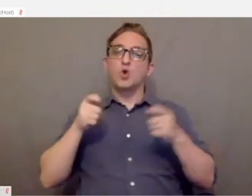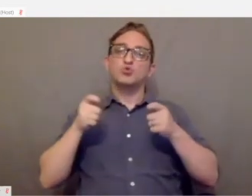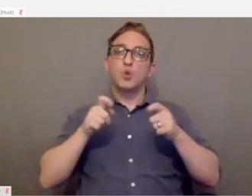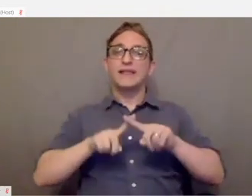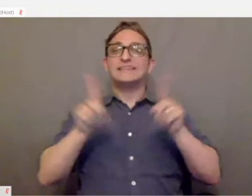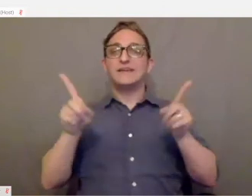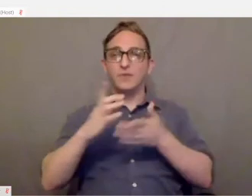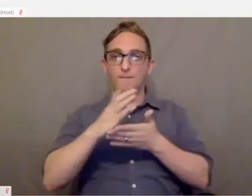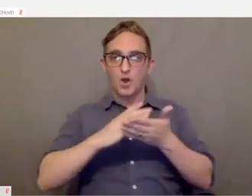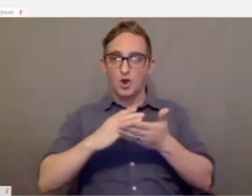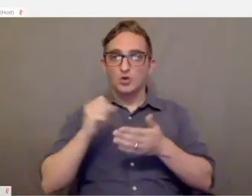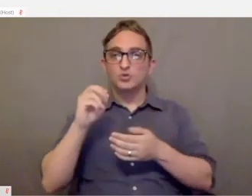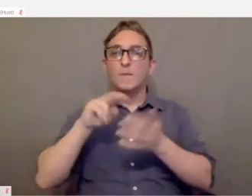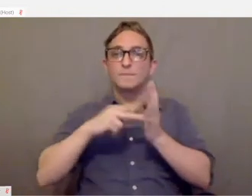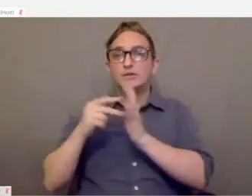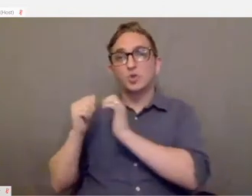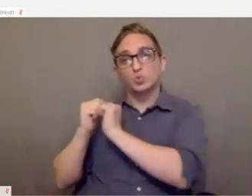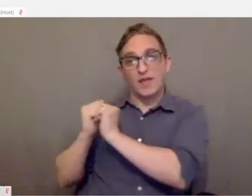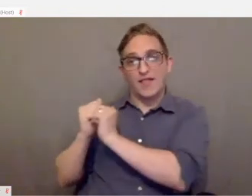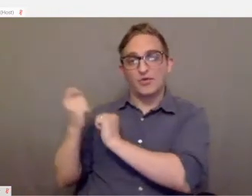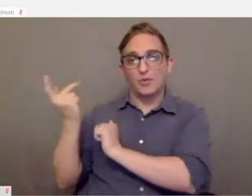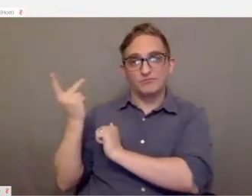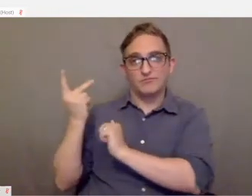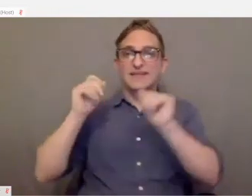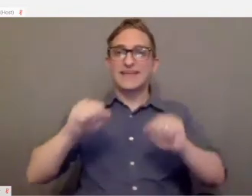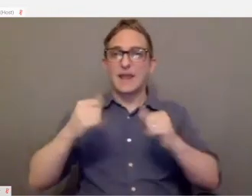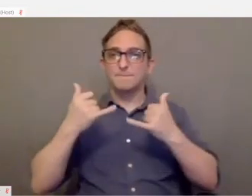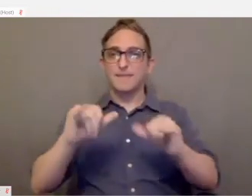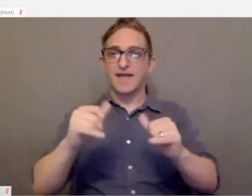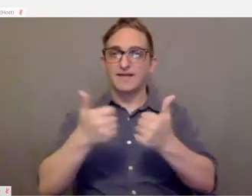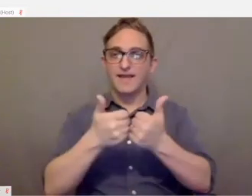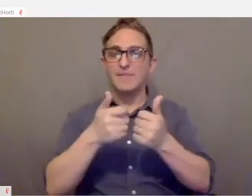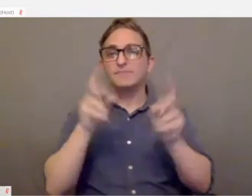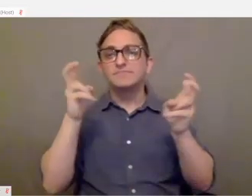And together we would be able to play a game, you know, working as a team using these two